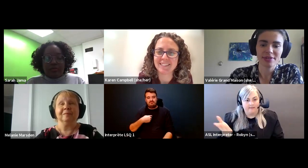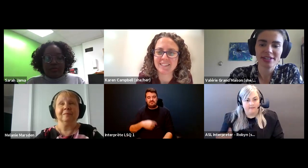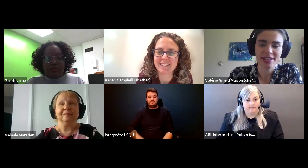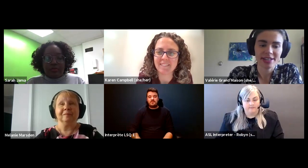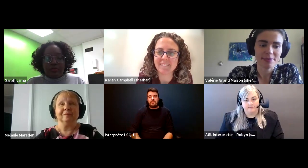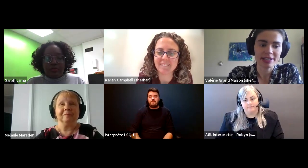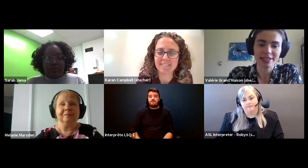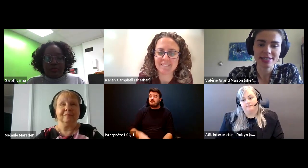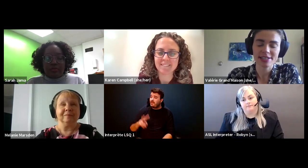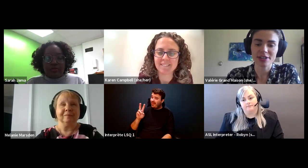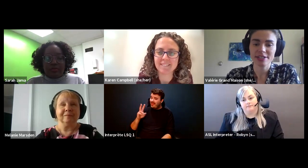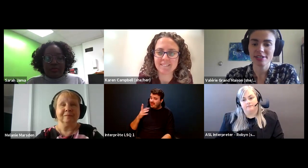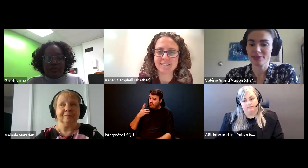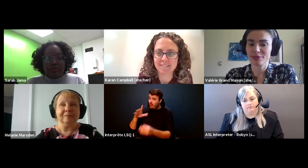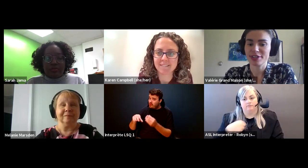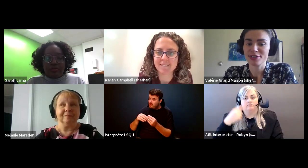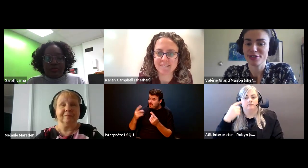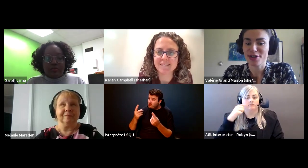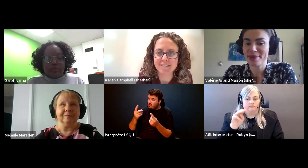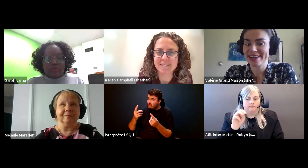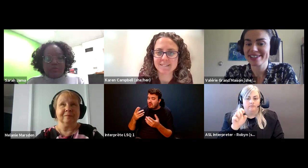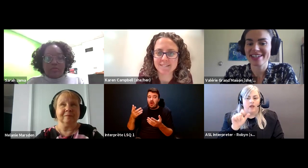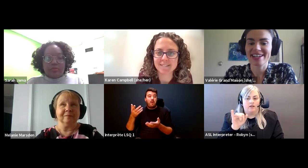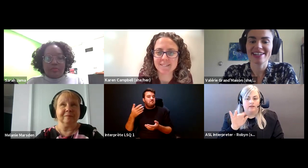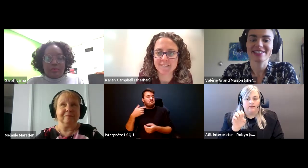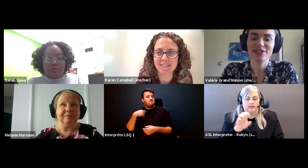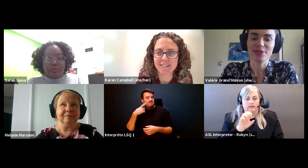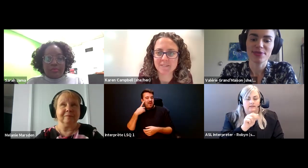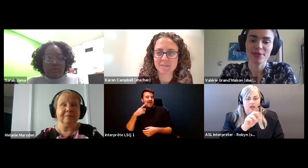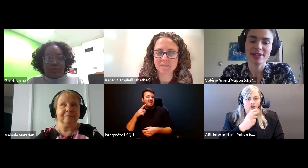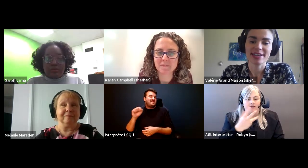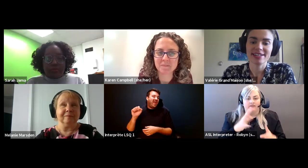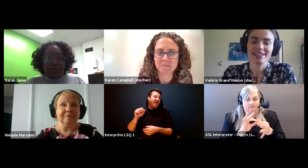Valérie Grand’Maison (she/elle): I really think that Melanie and started a really good job at it and, though the way.